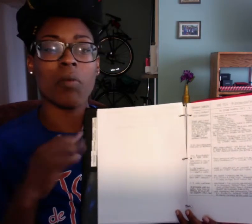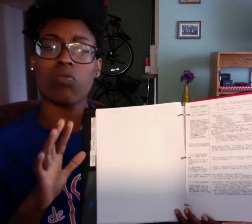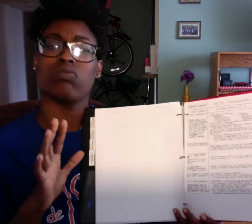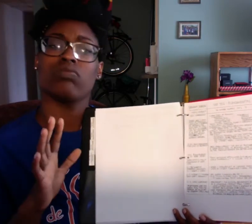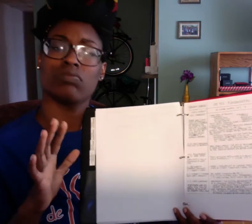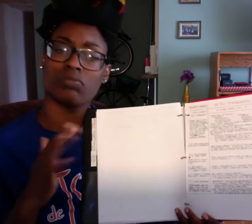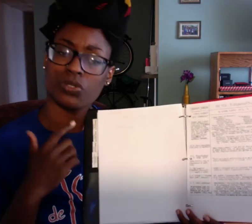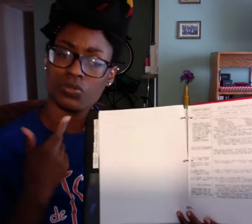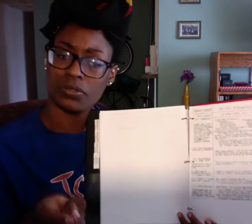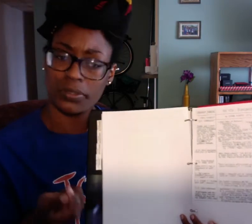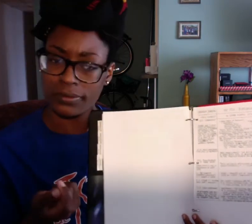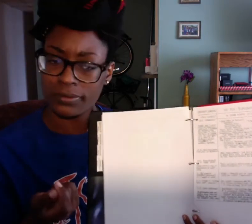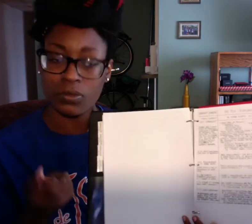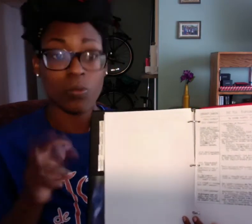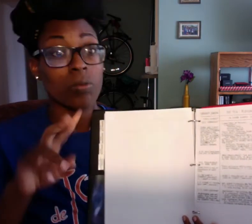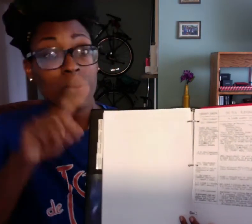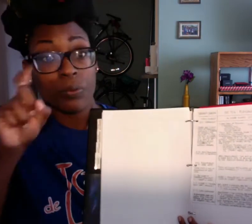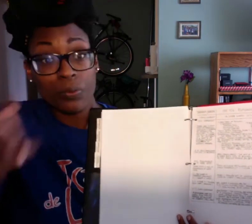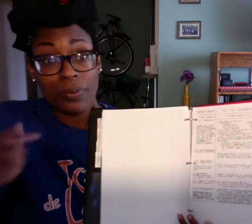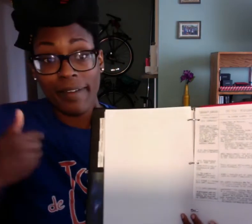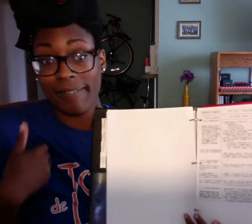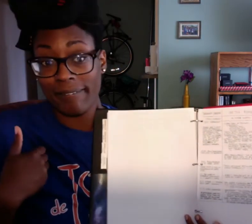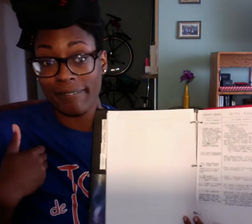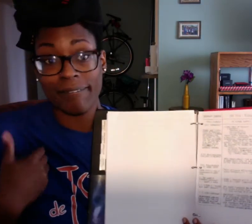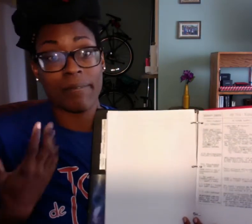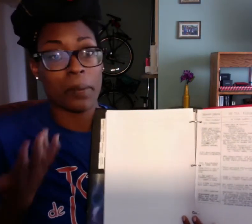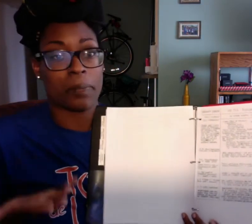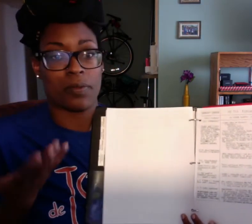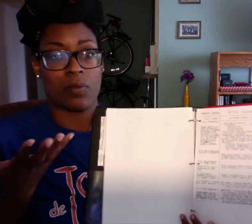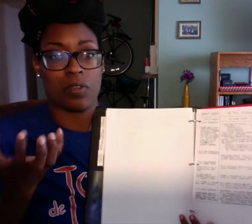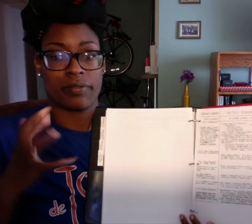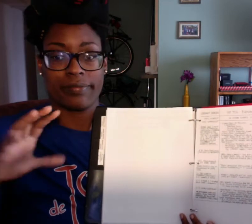about something you know, may have struck me as interesting or maybe if I have questions